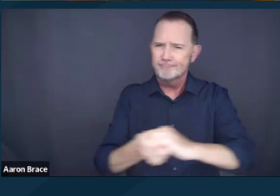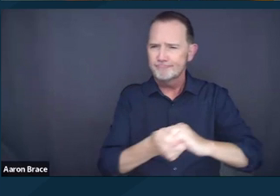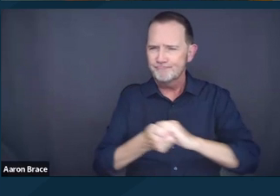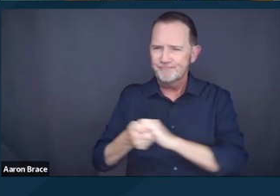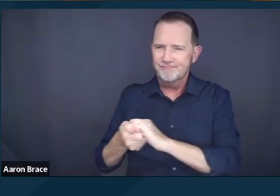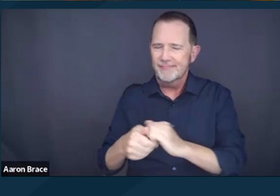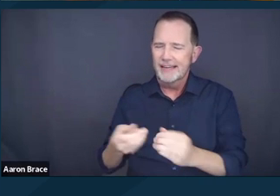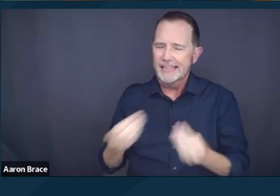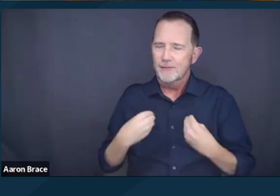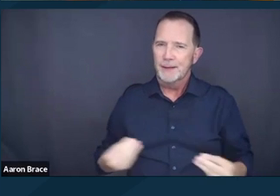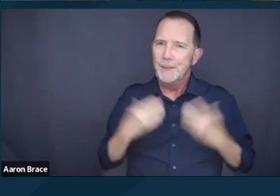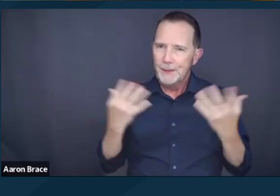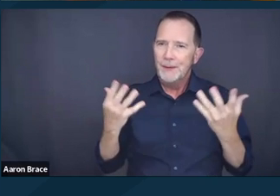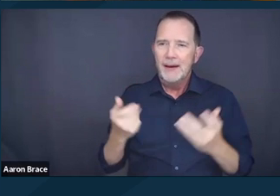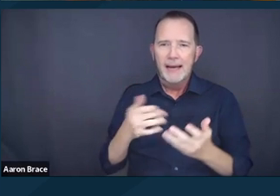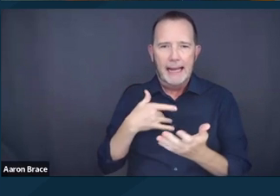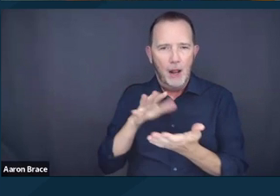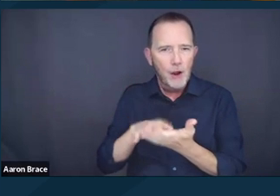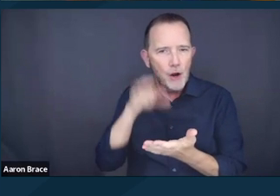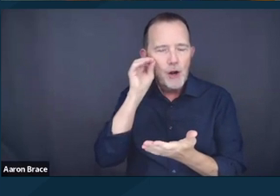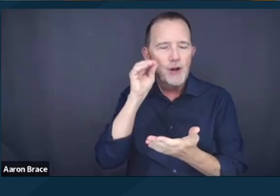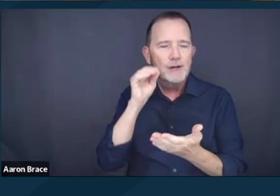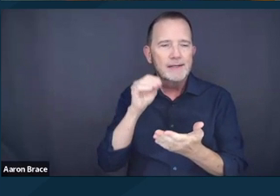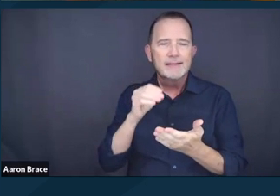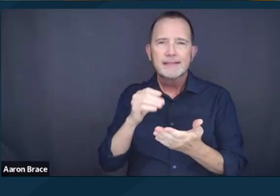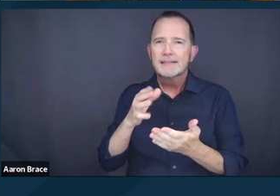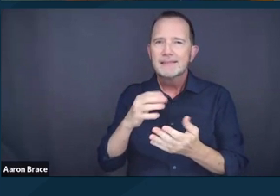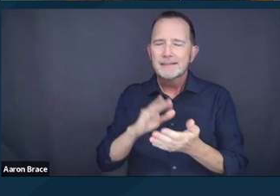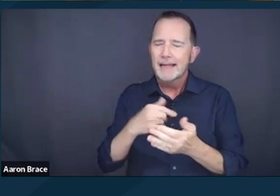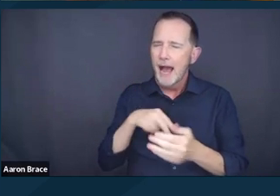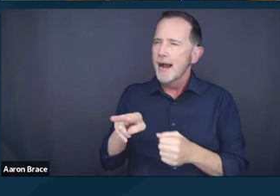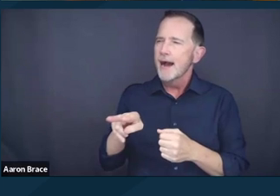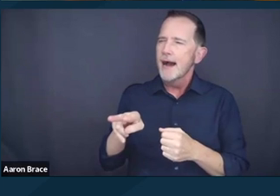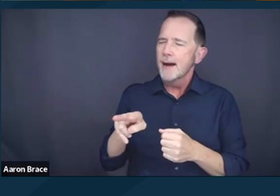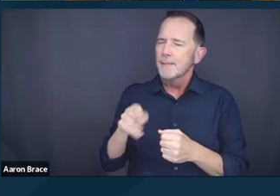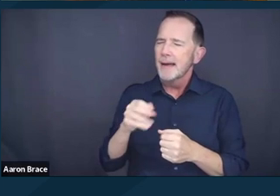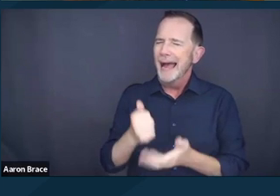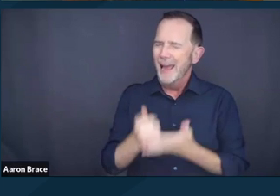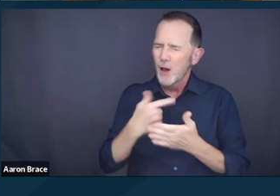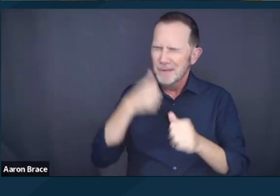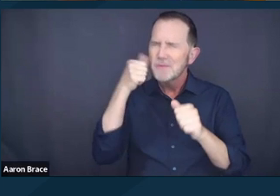I continue to learn and just try to better my sensitivity to why we're all here doing this work. So thank you.